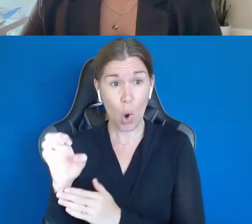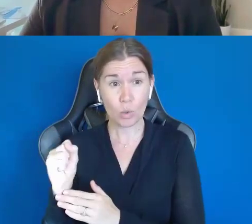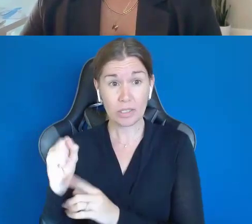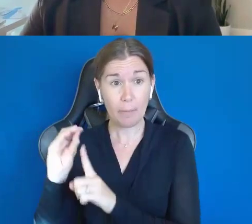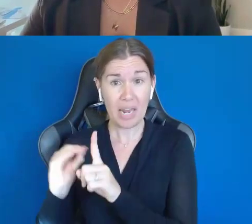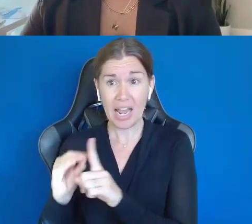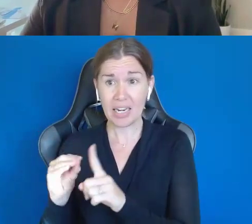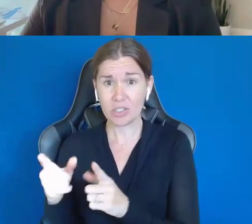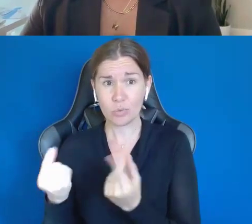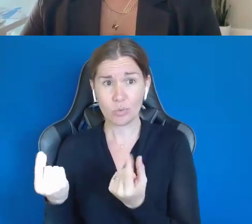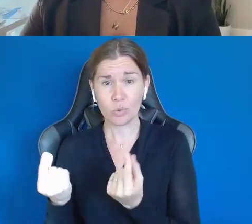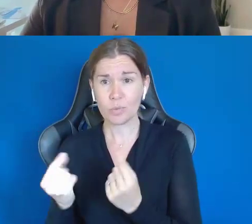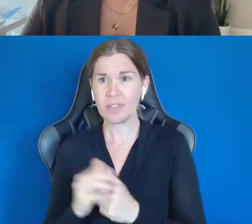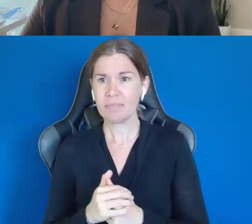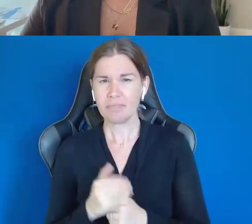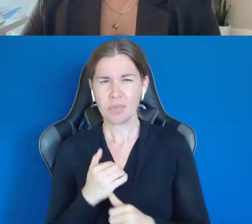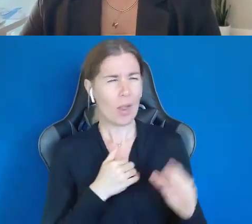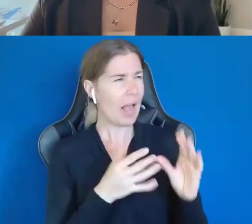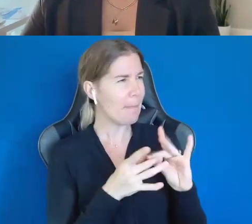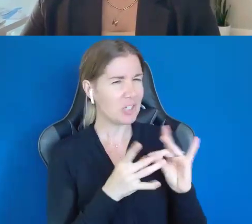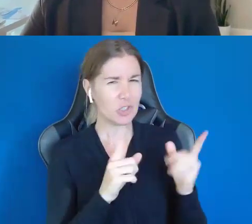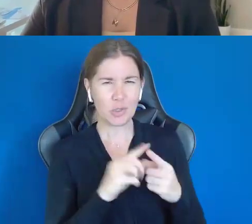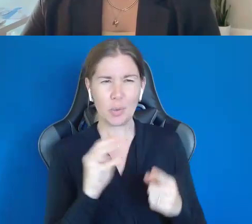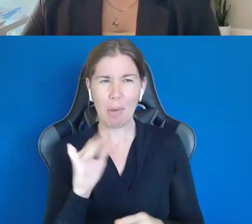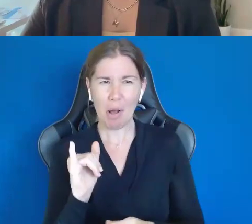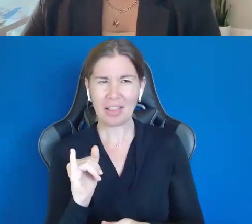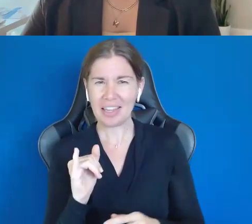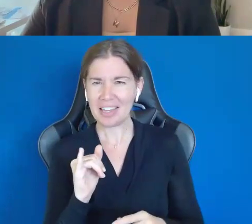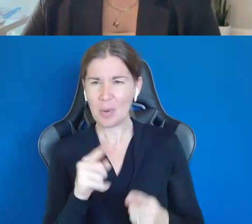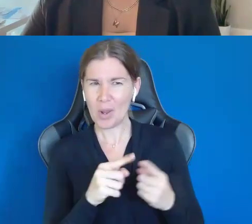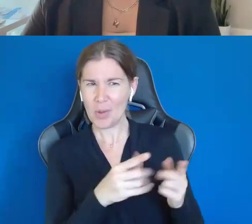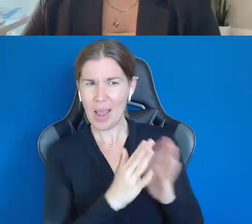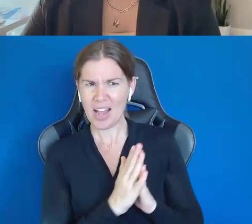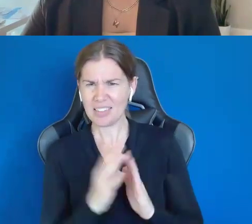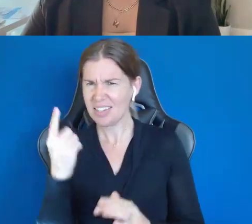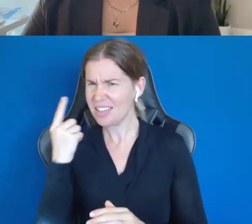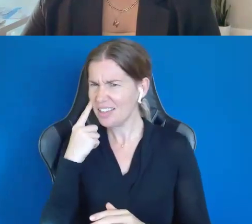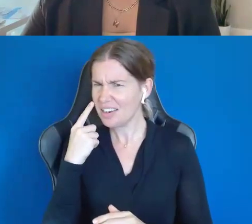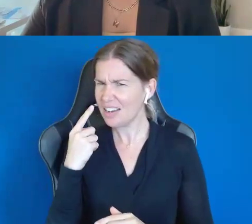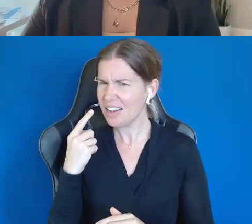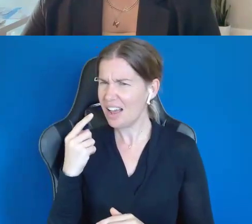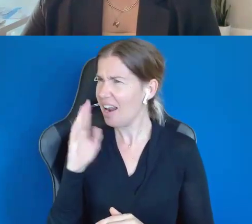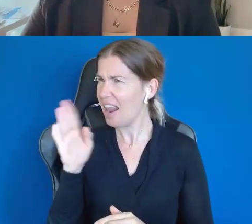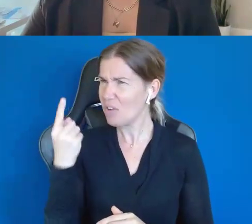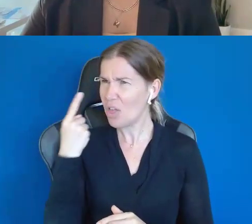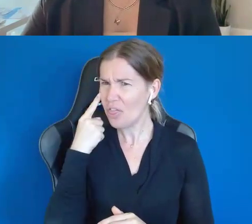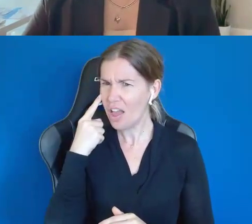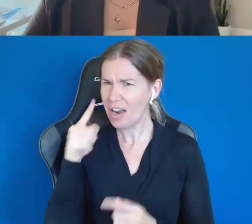Well, you know, I mentioned to Molly, when she asked me about doing this, I was like, I never thought about Shawn's Guardian Advocacy having an effect on him